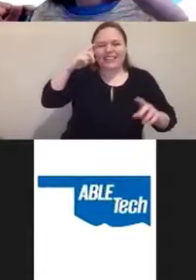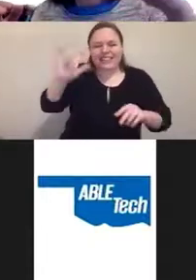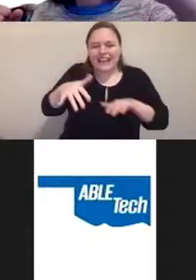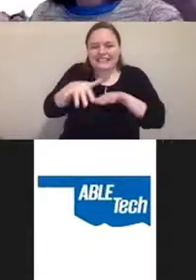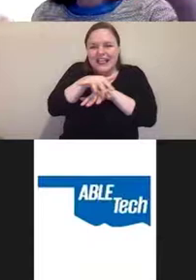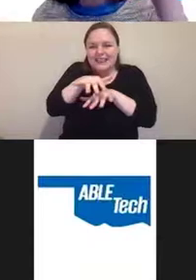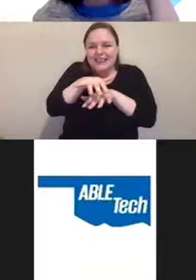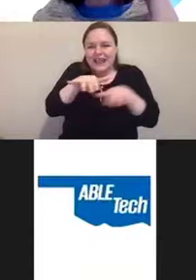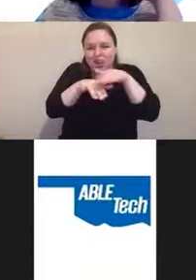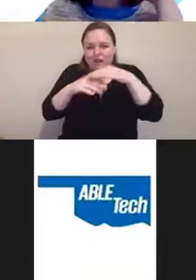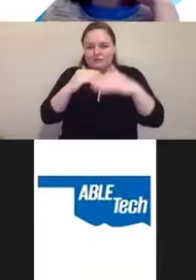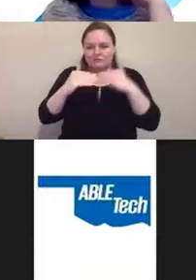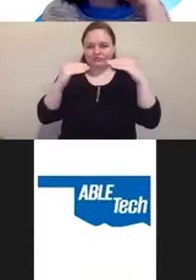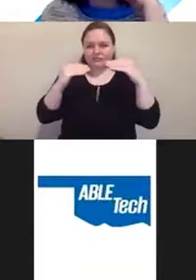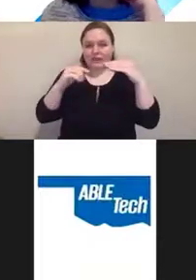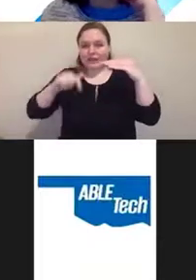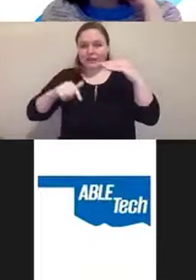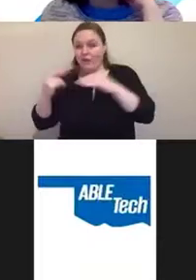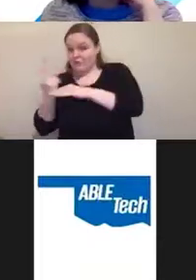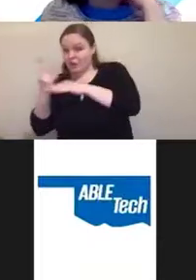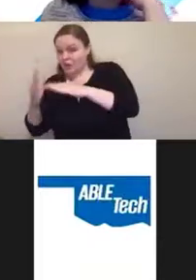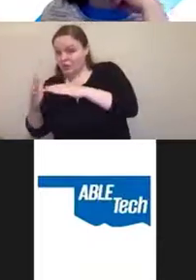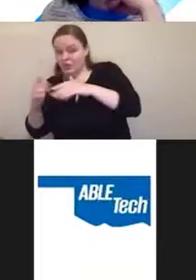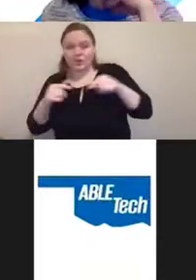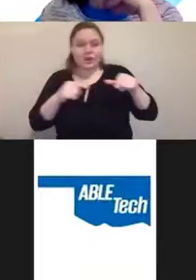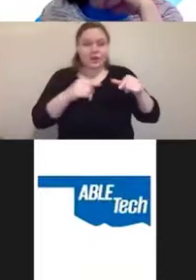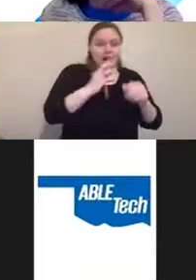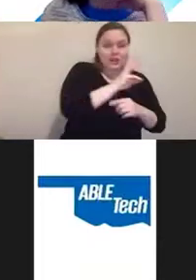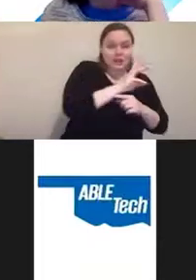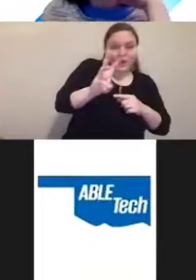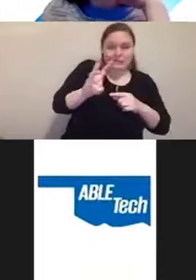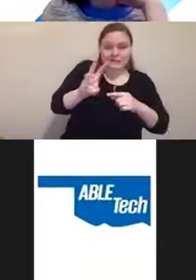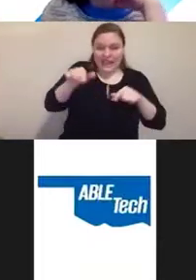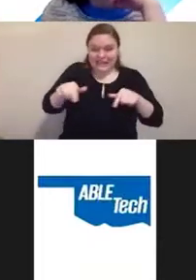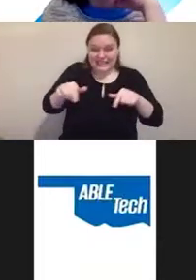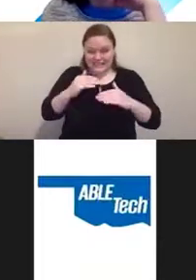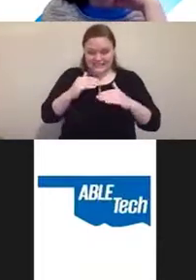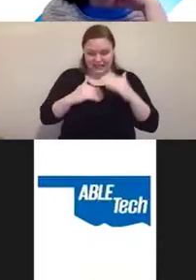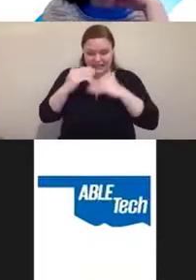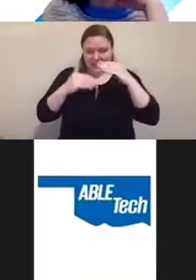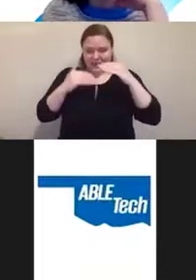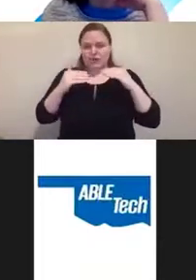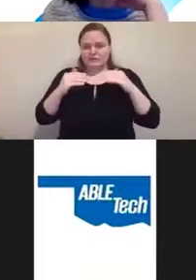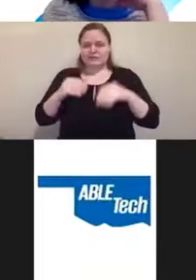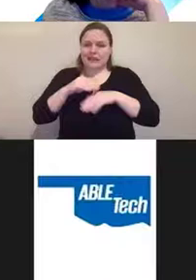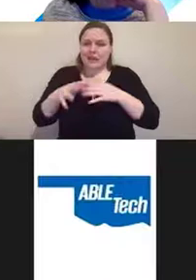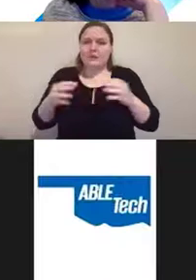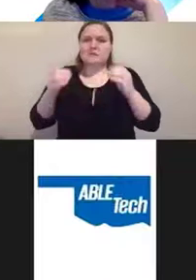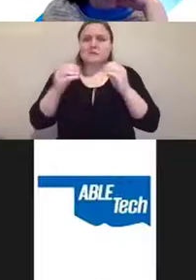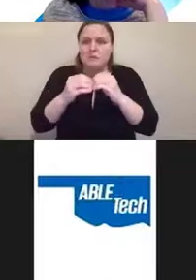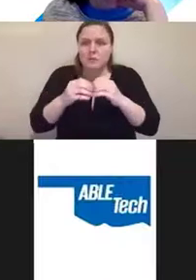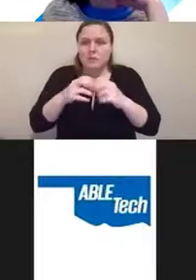and the website that can cause even more things to go wrong. So overlays are kind of a catchall term.